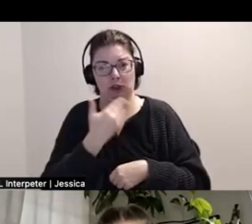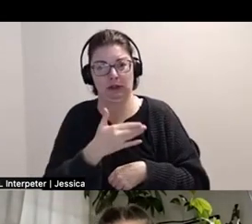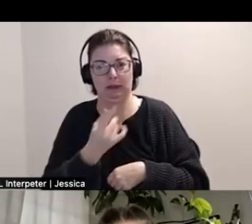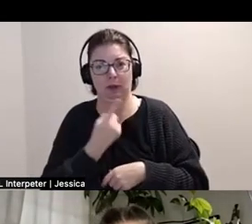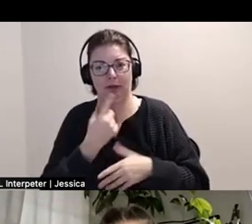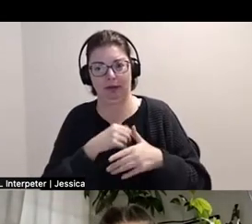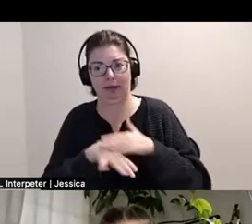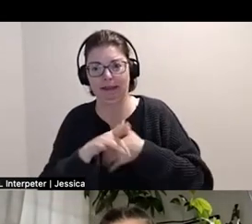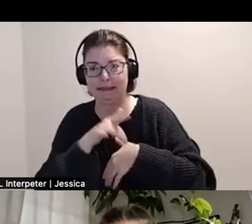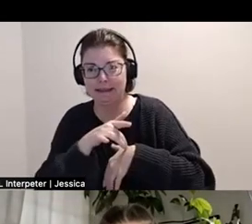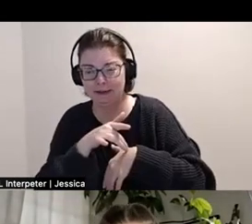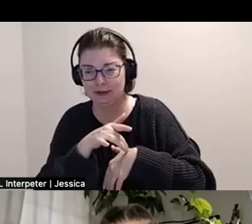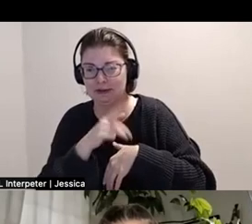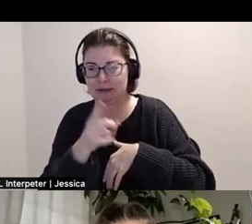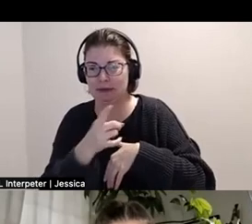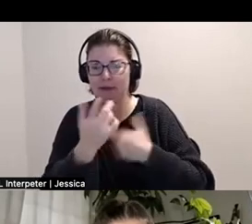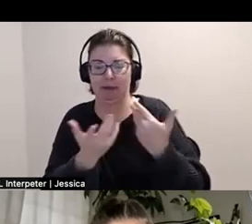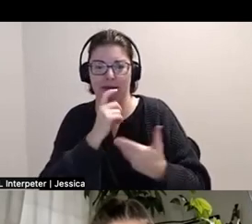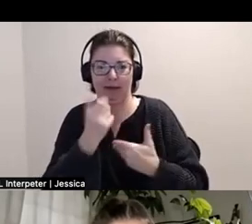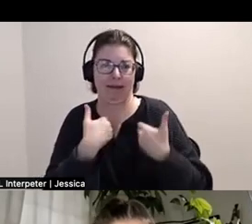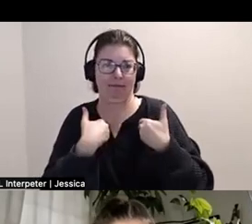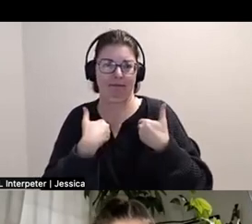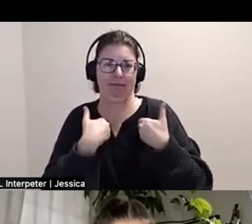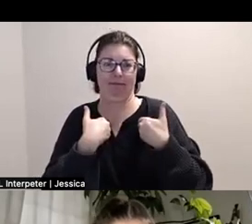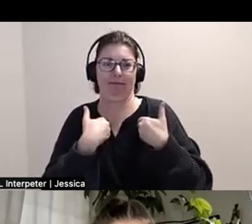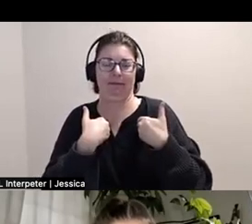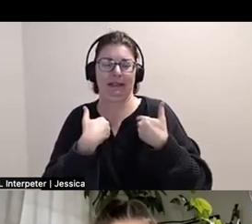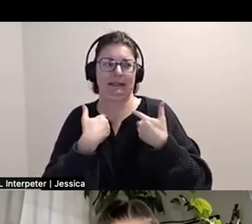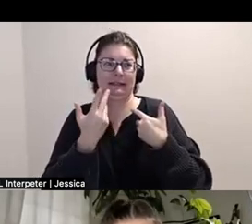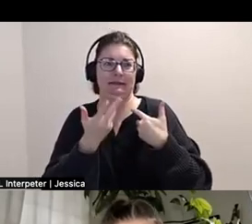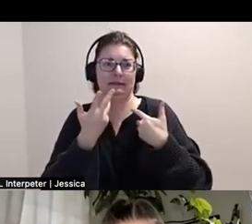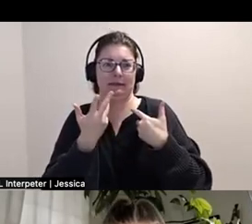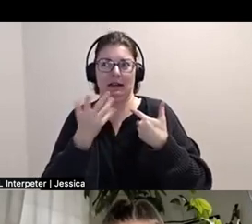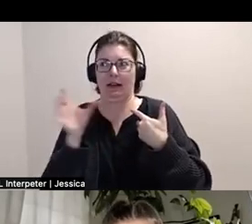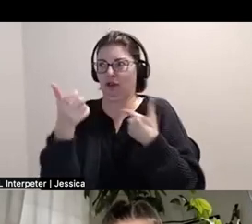and touch a thing that they may not have. Like chance to touch in that way